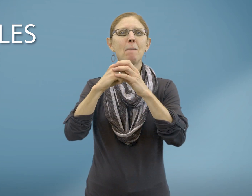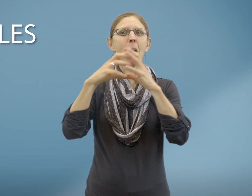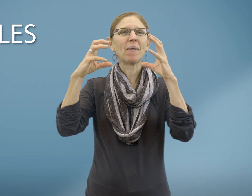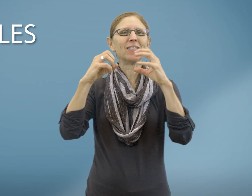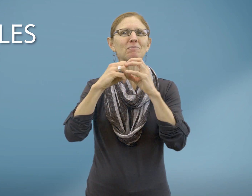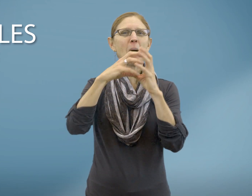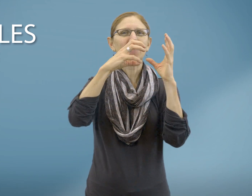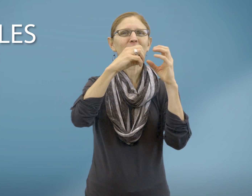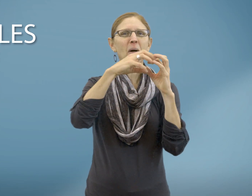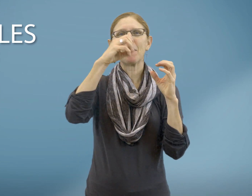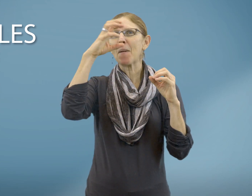Bubbles